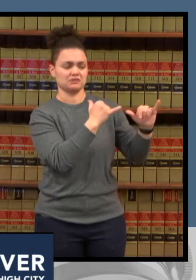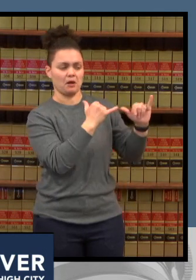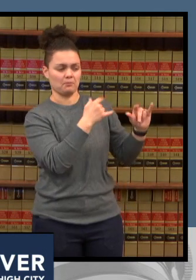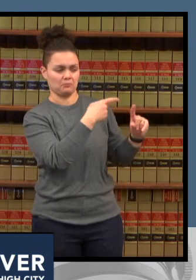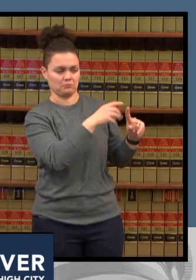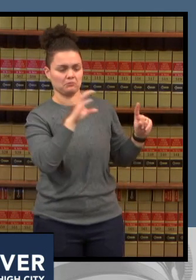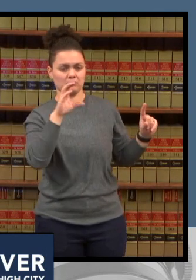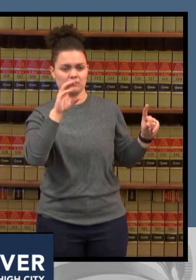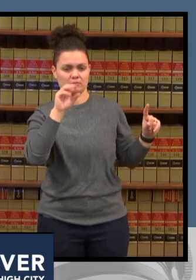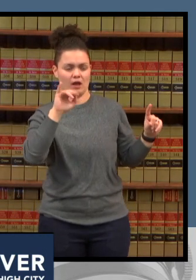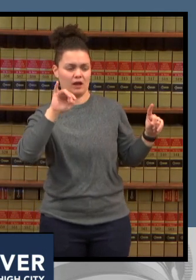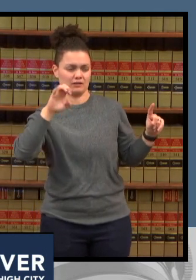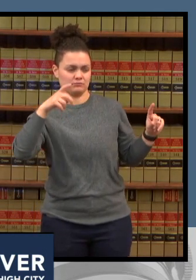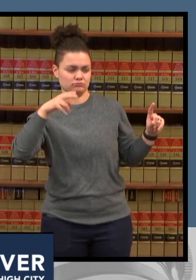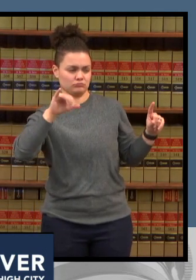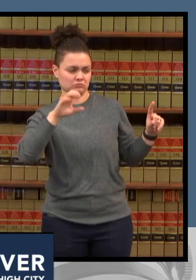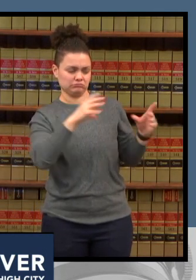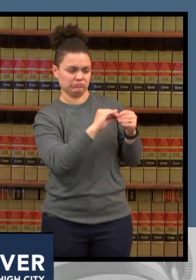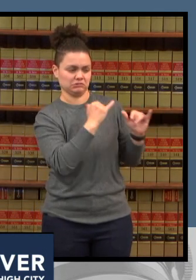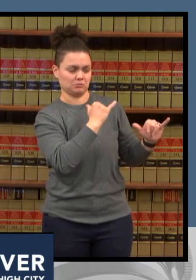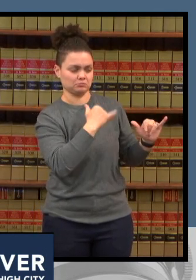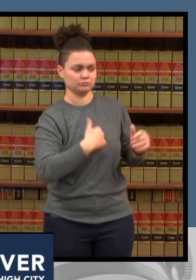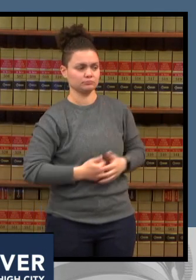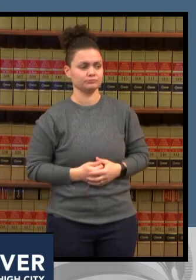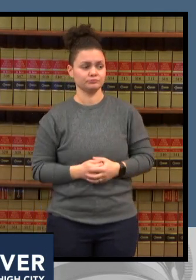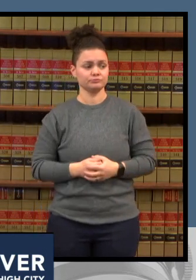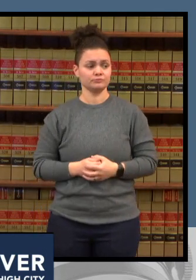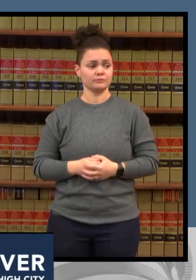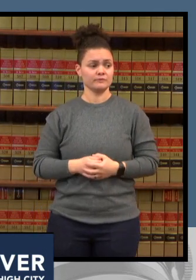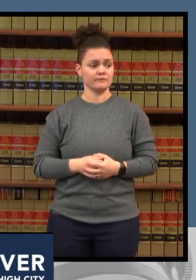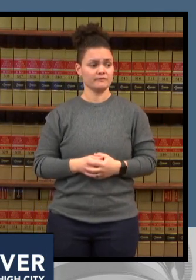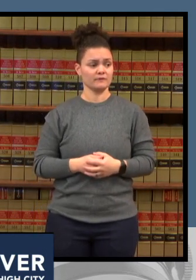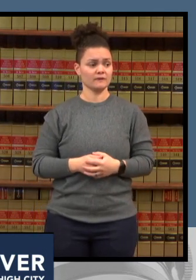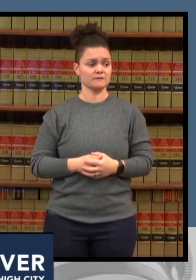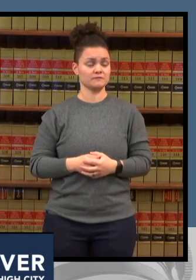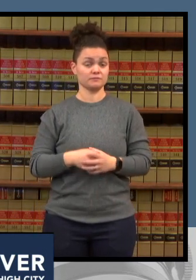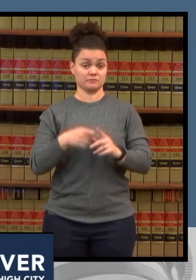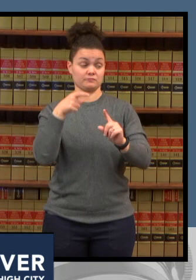hospital systems work very closely together on a daily basis if needed